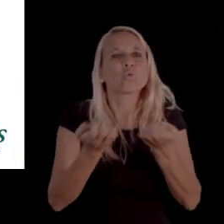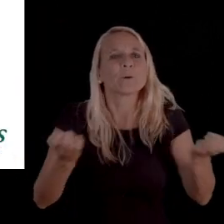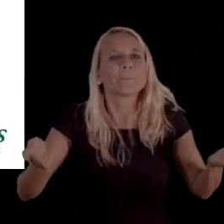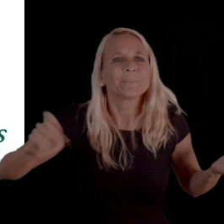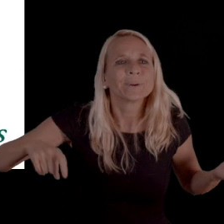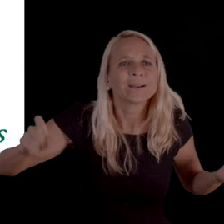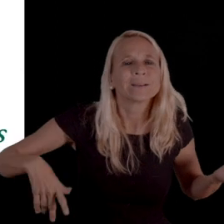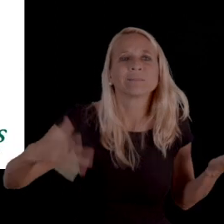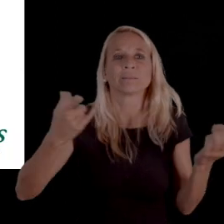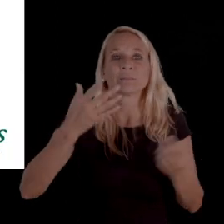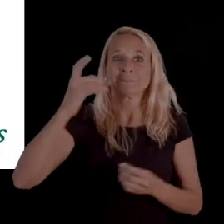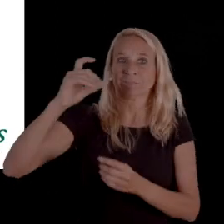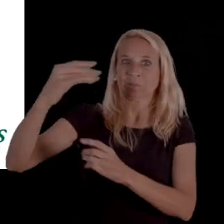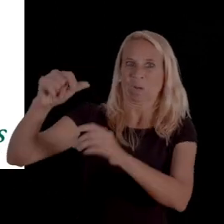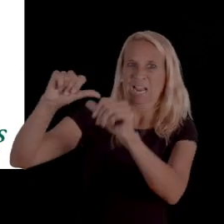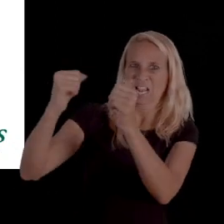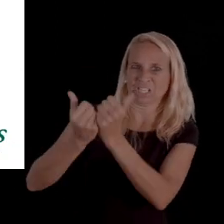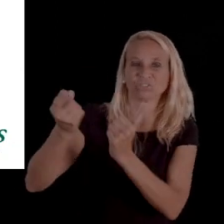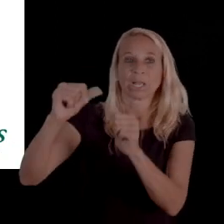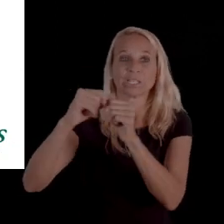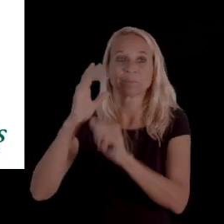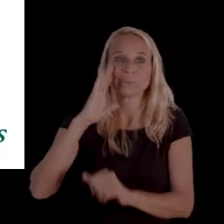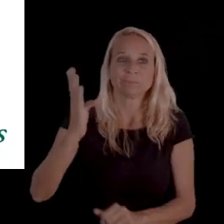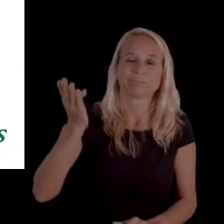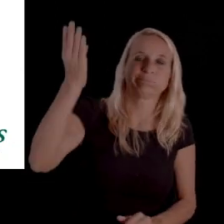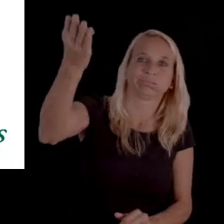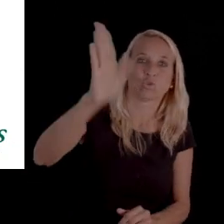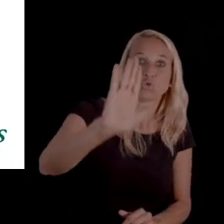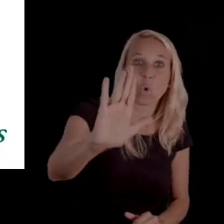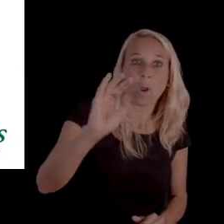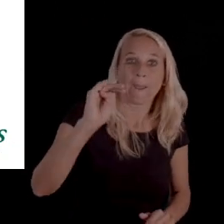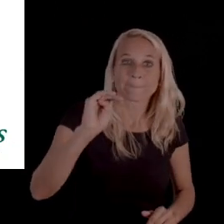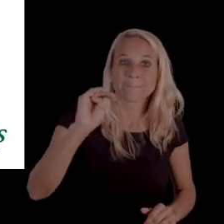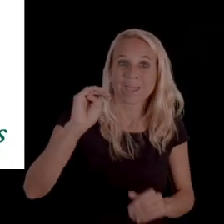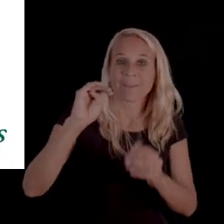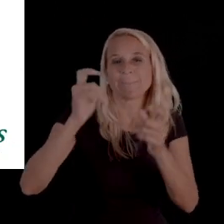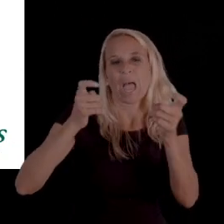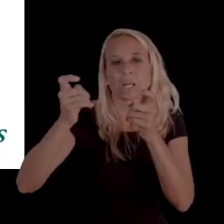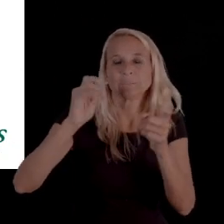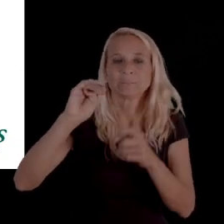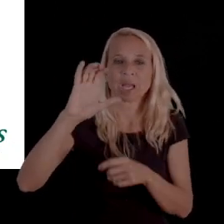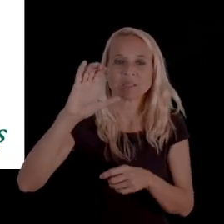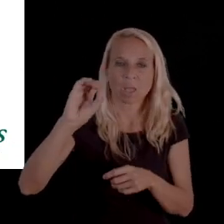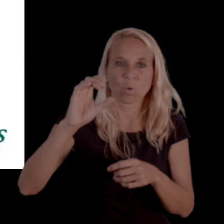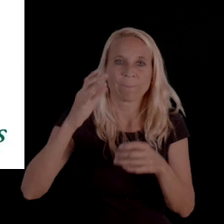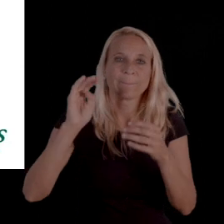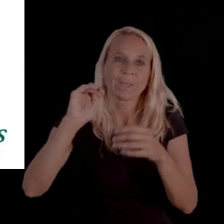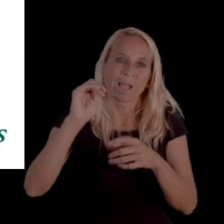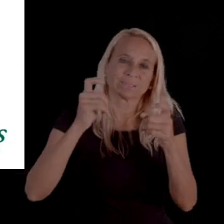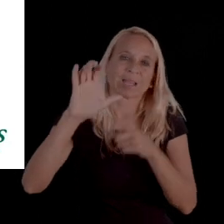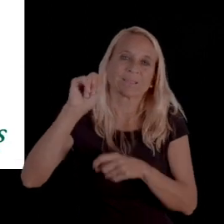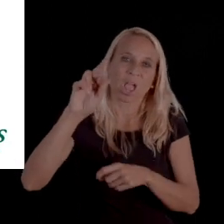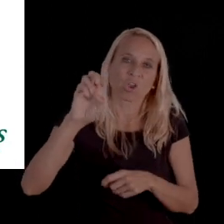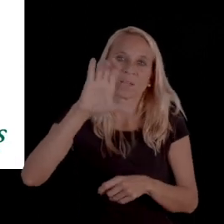it goes to an agency and the agency submits to your managed care company or your Medicaid managed care company,